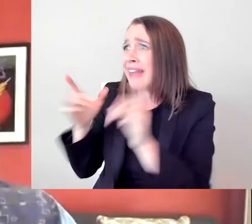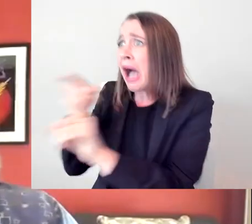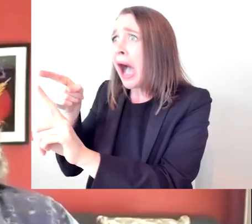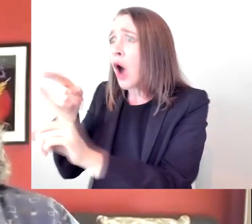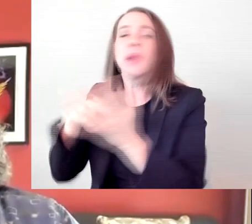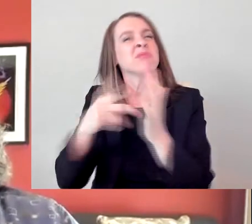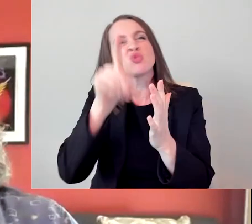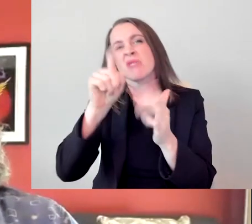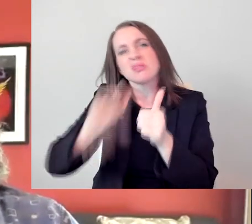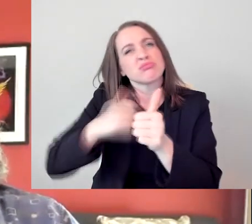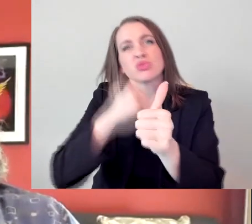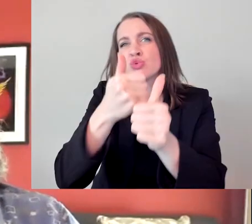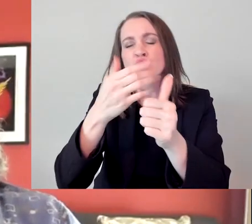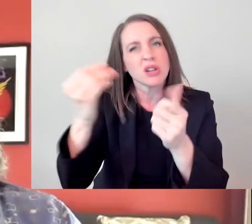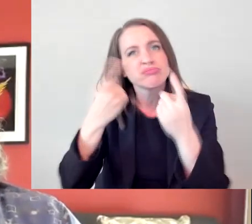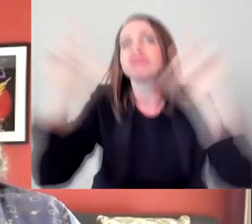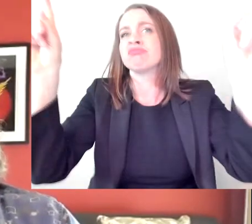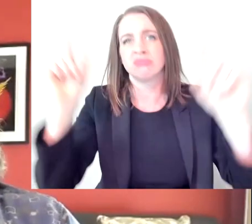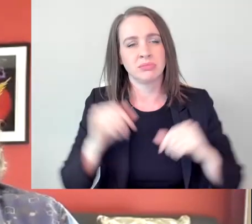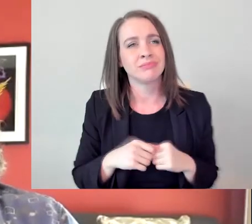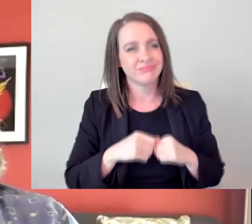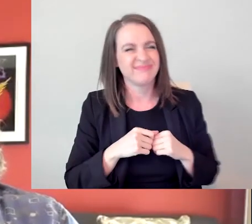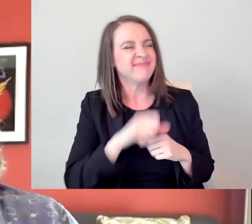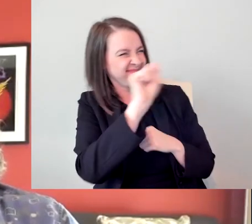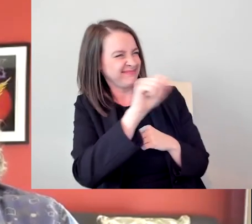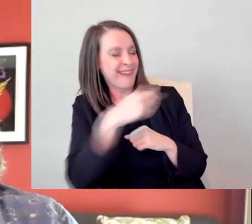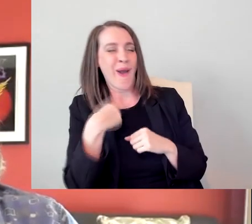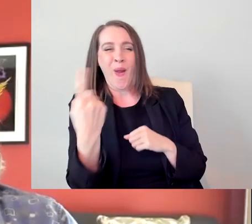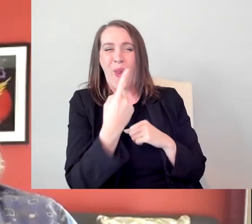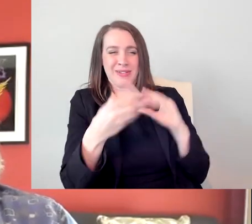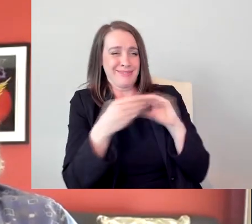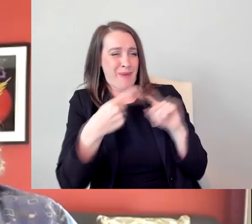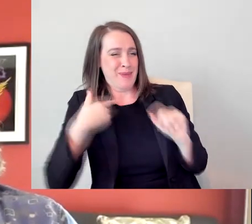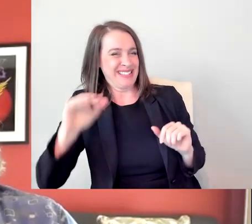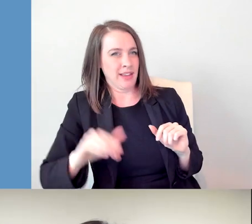And I would say that if you can't live without it, then you gotta go and do it.